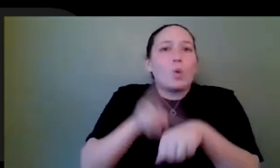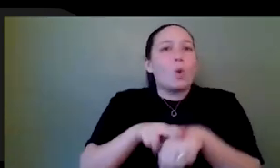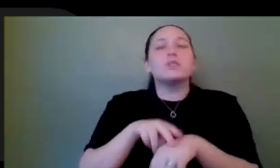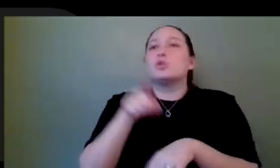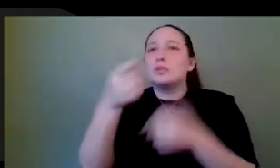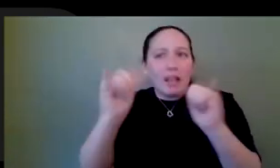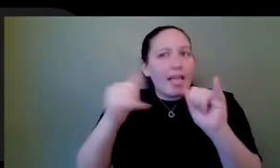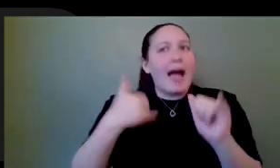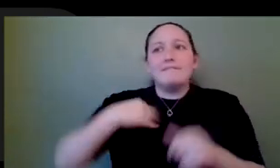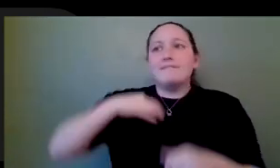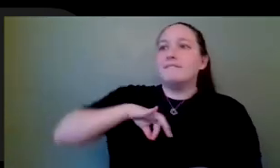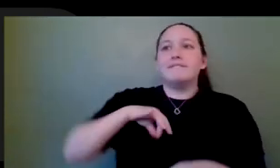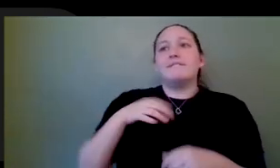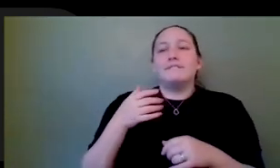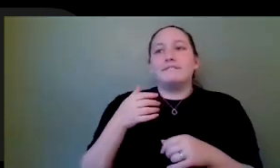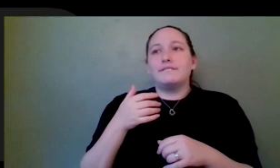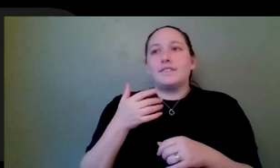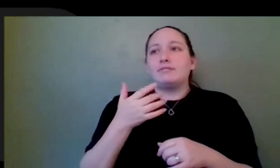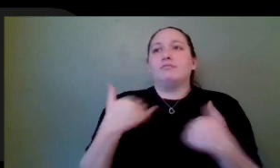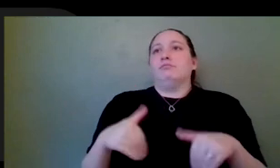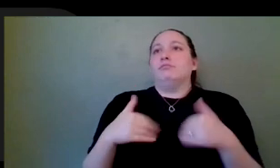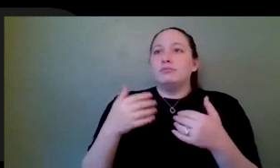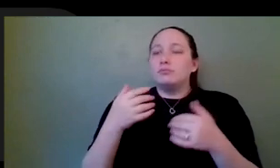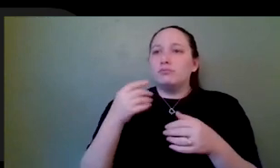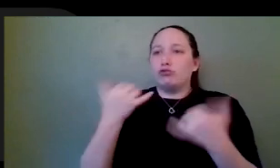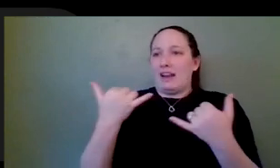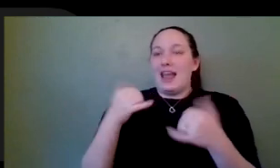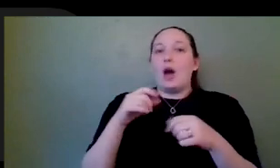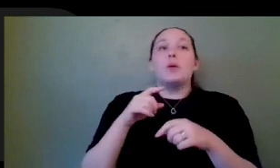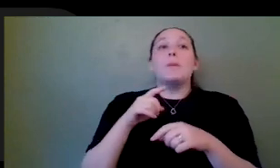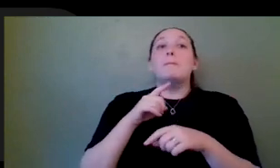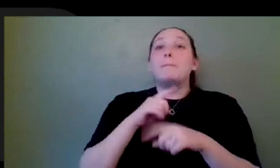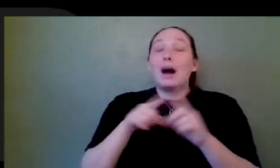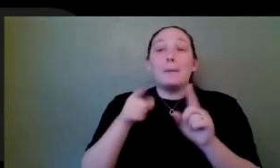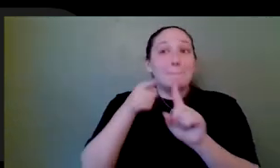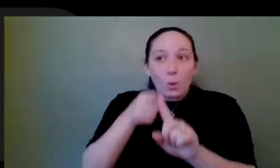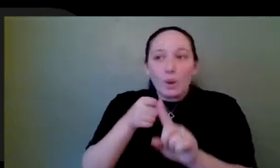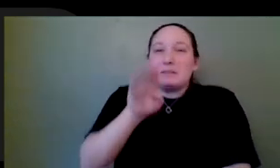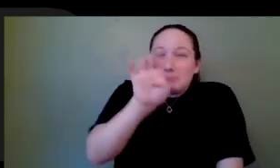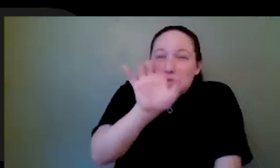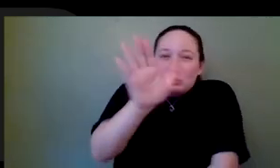school now, but I'll say the key is still the same. Can be as good as you possibly can and make it